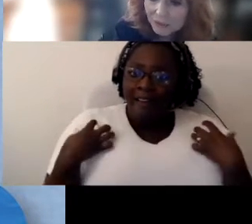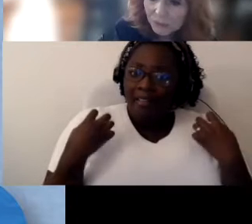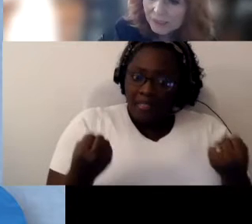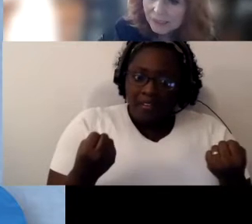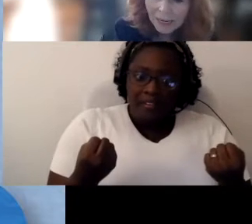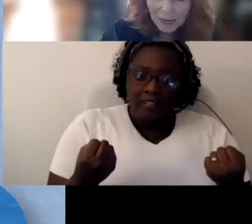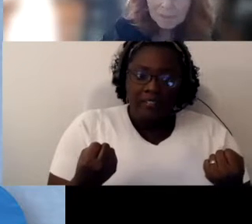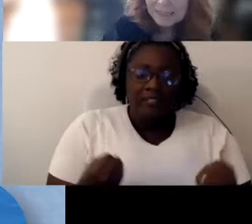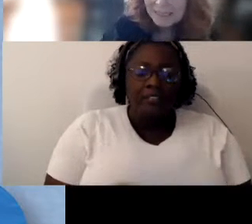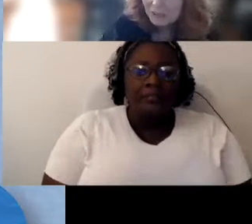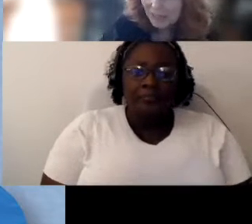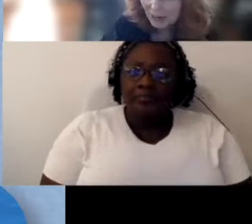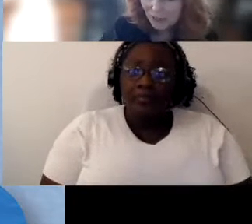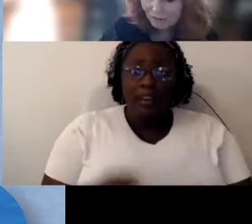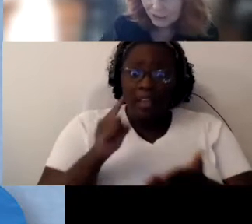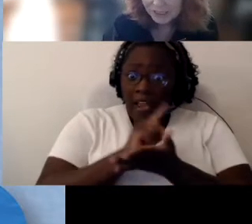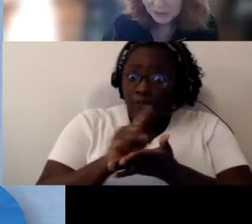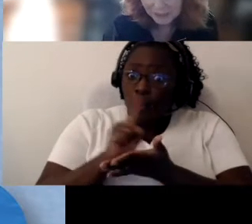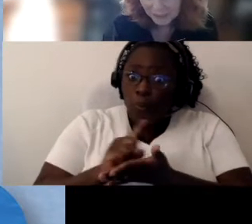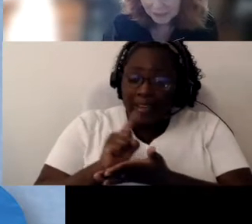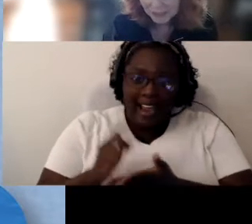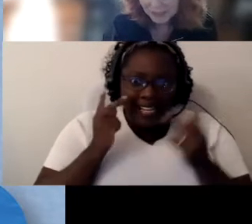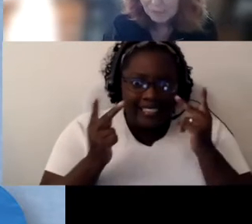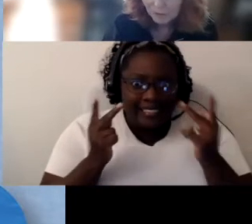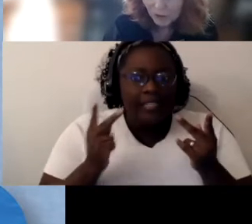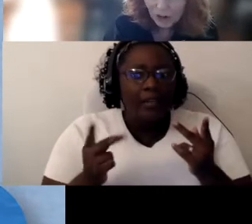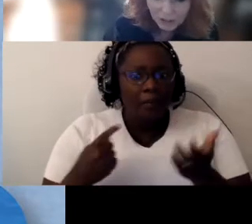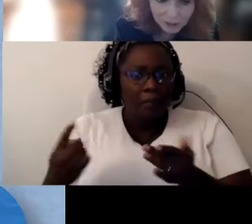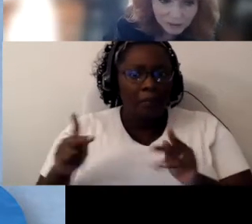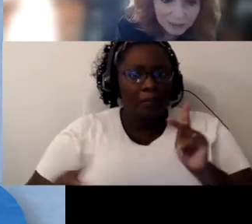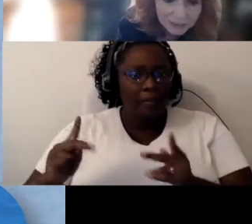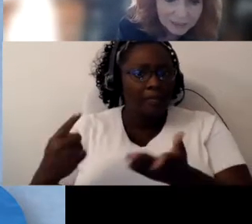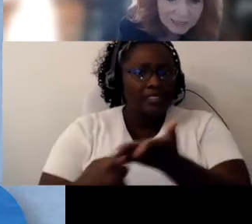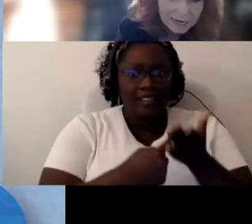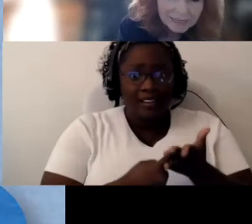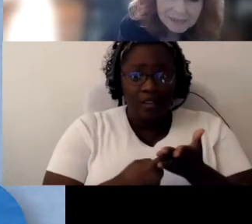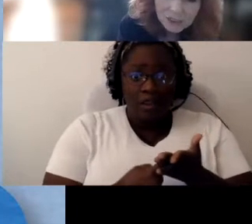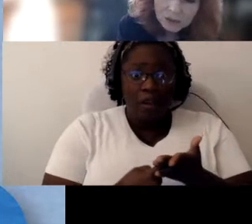It's really a big deal now, not for kids with disabilities, but for all children. and so